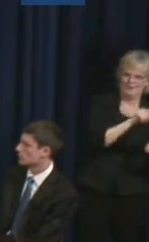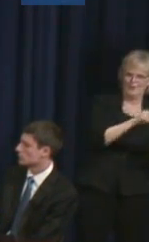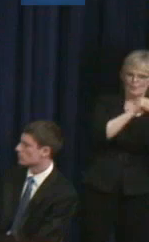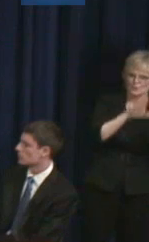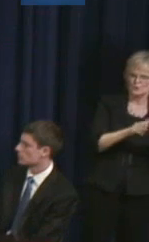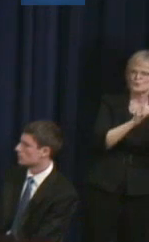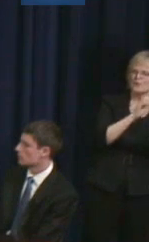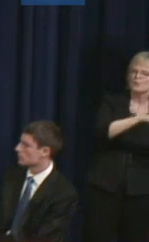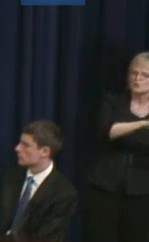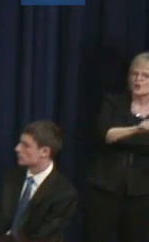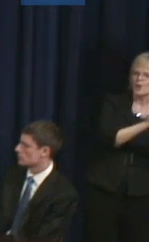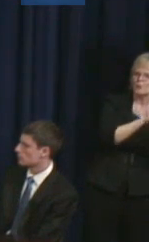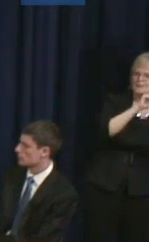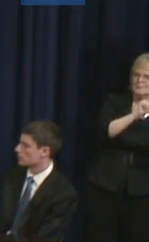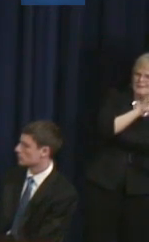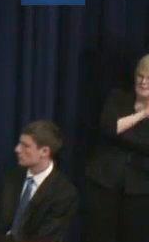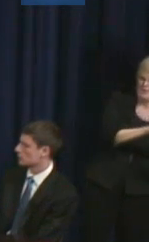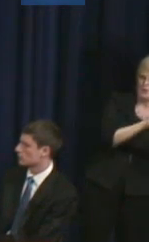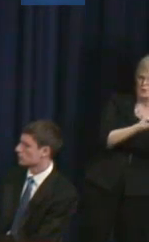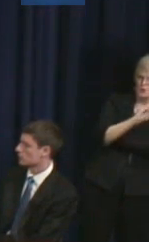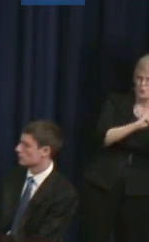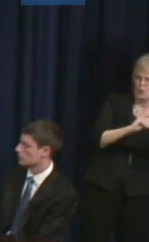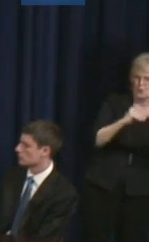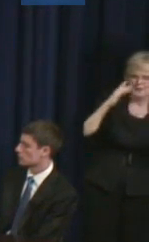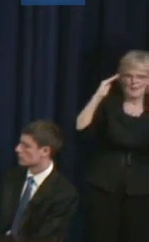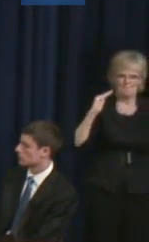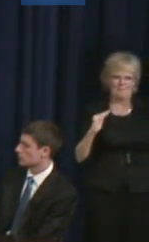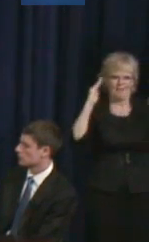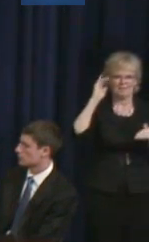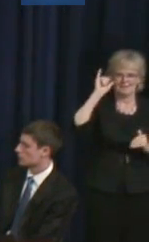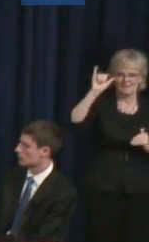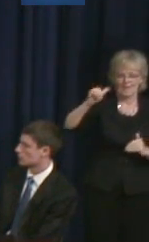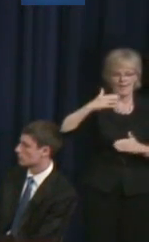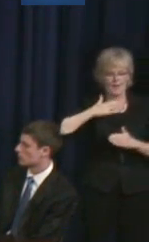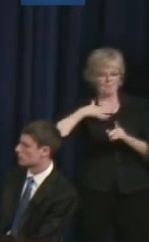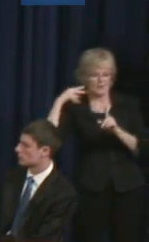And it's a difficult balance. And it's a difficult challenge to strike, because